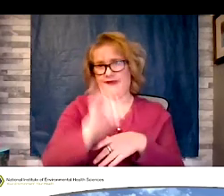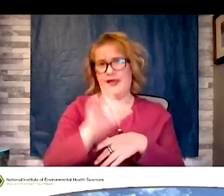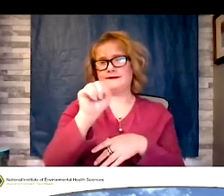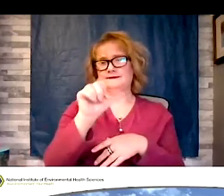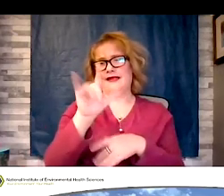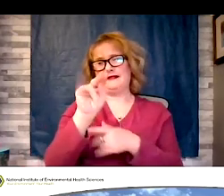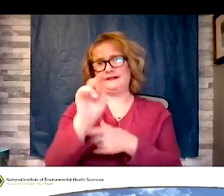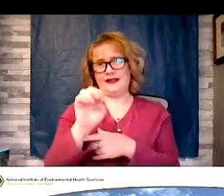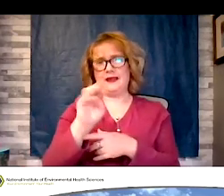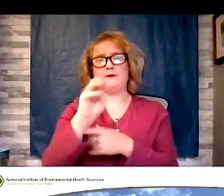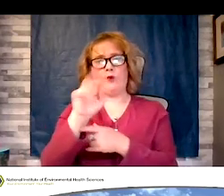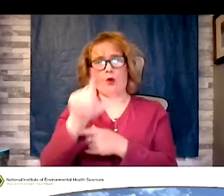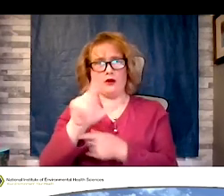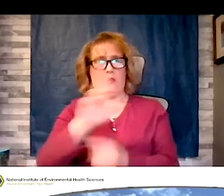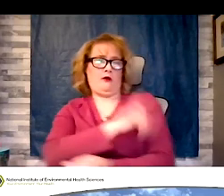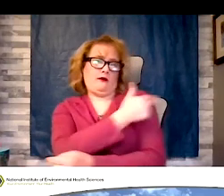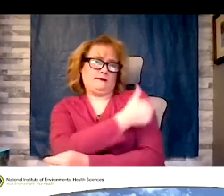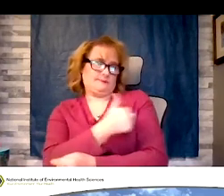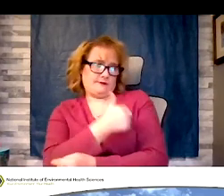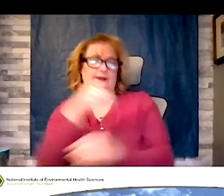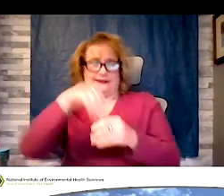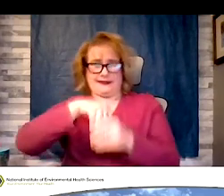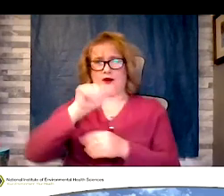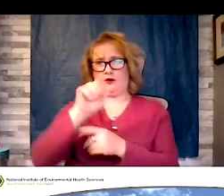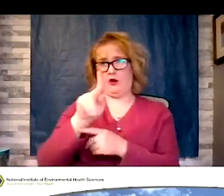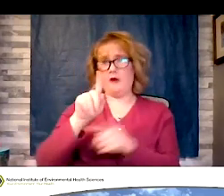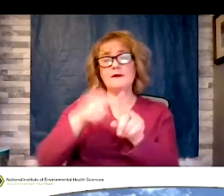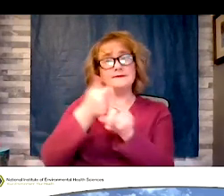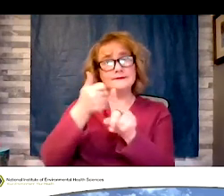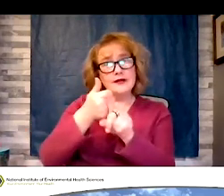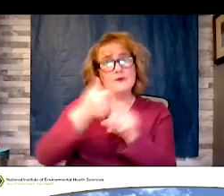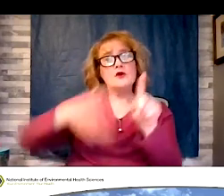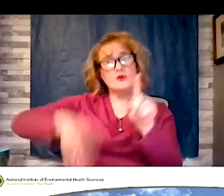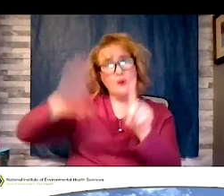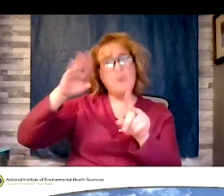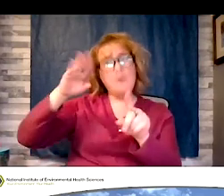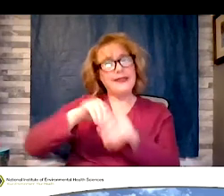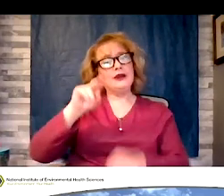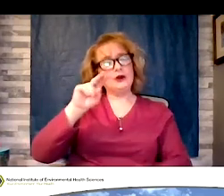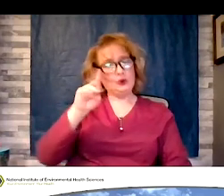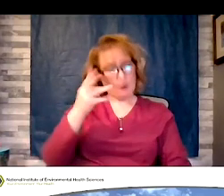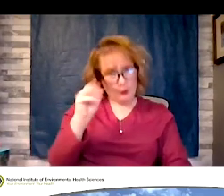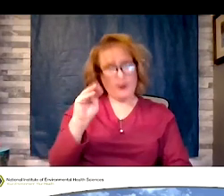Director at saline memorial hospital but he grew up in Durham, North Carolina part of his life when he wasn't in